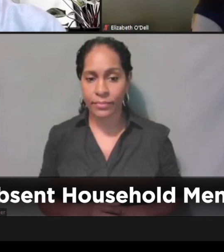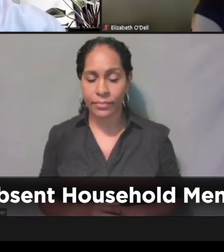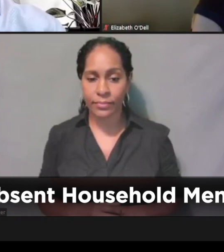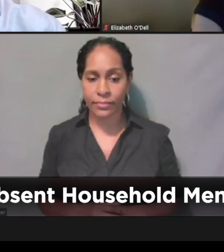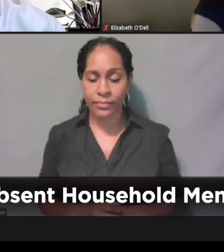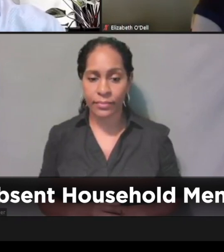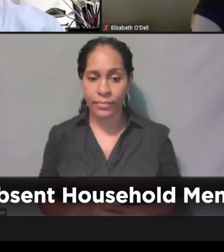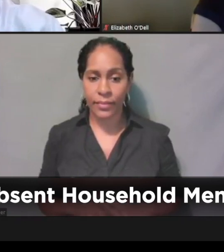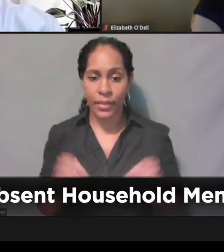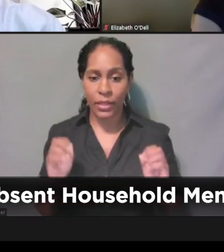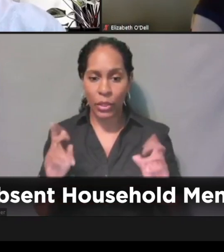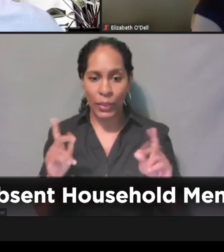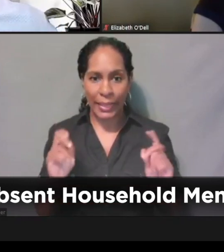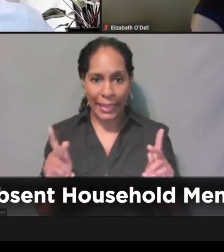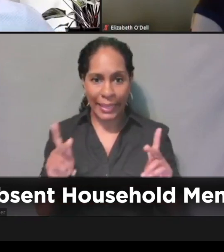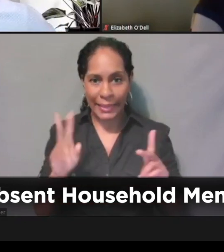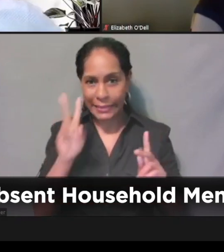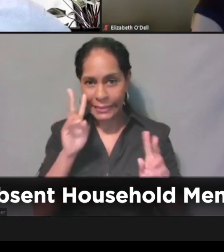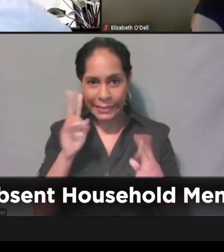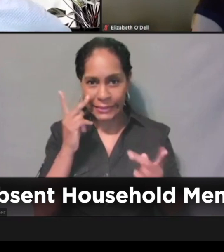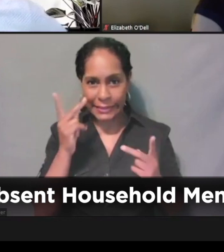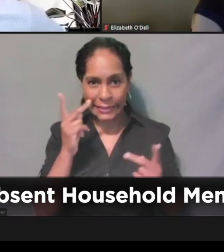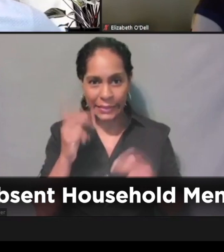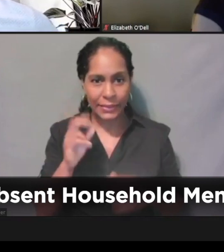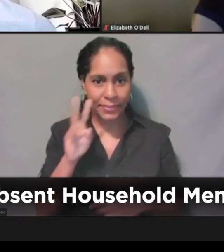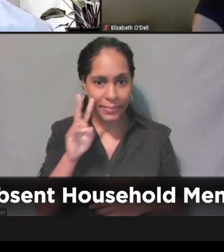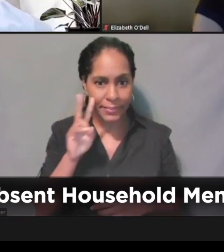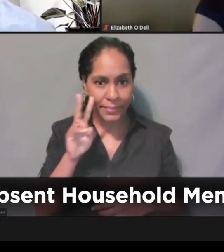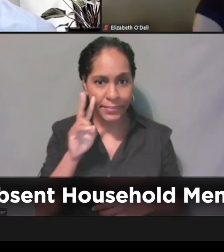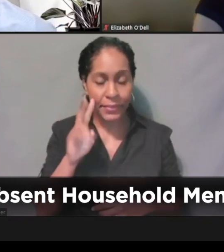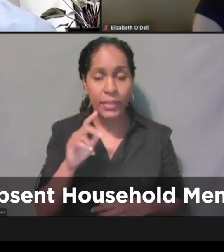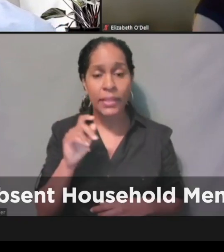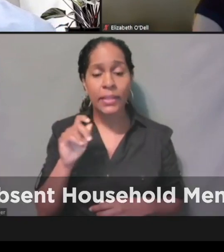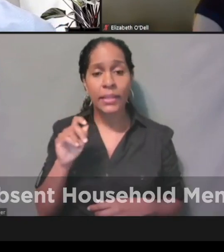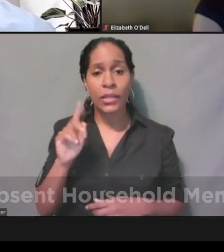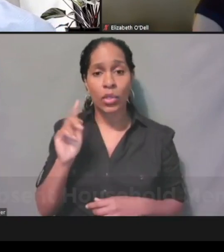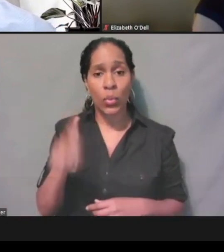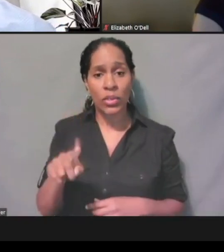All right, let's see. If someone in your household is incarcerated,